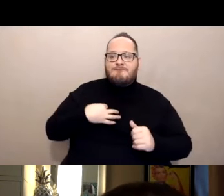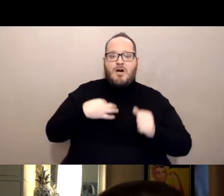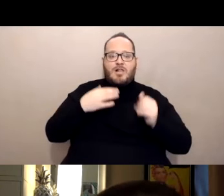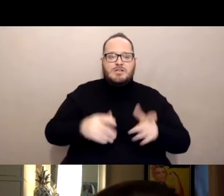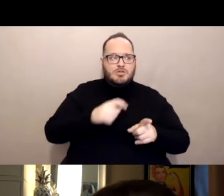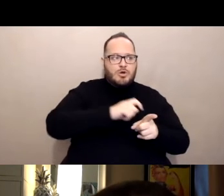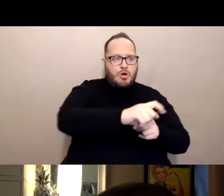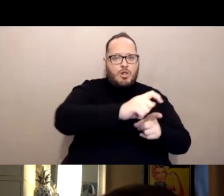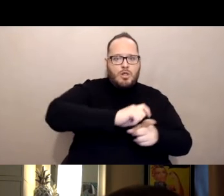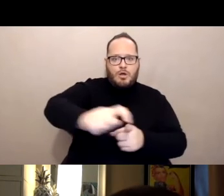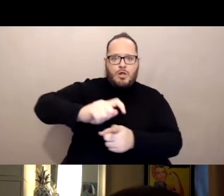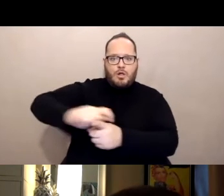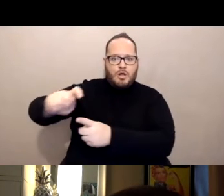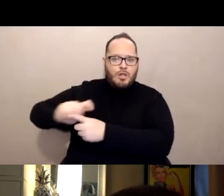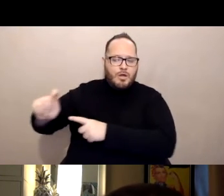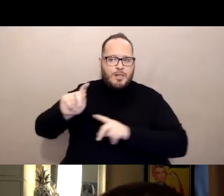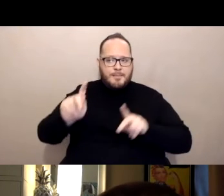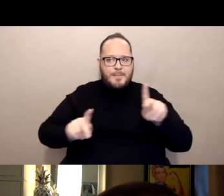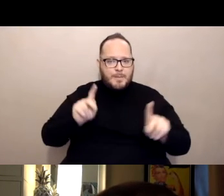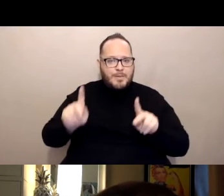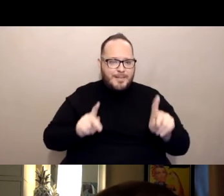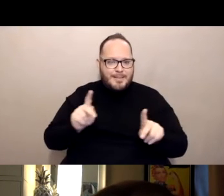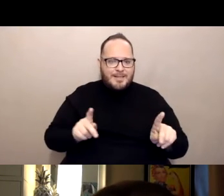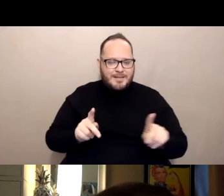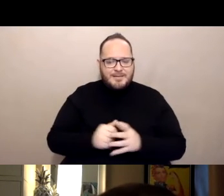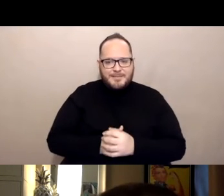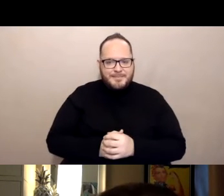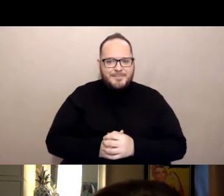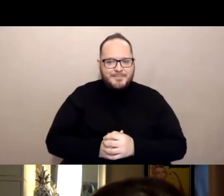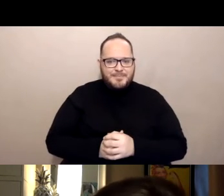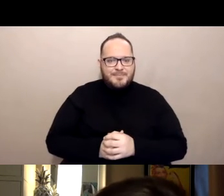And having other volunteers, such as myself.